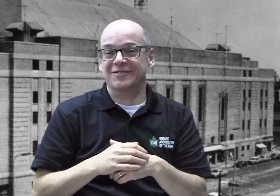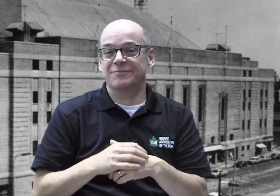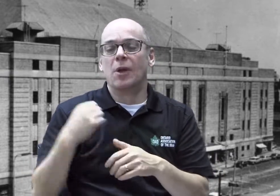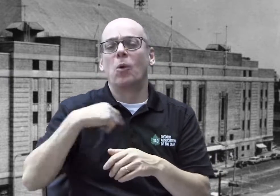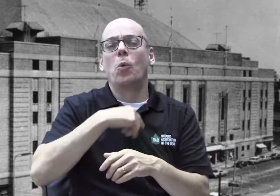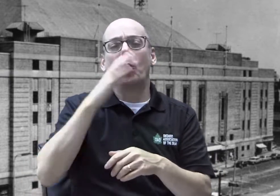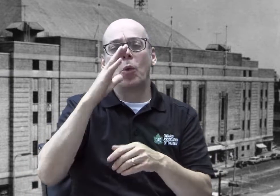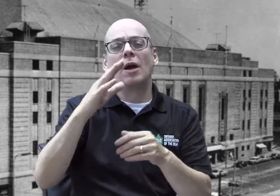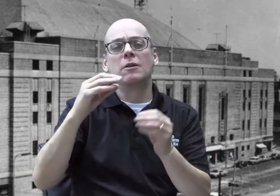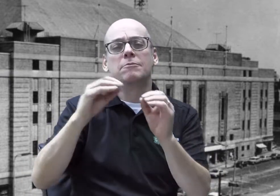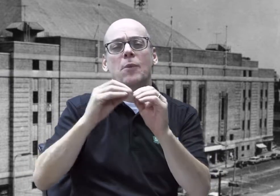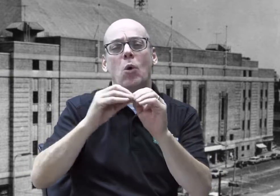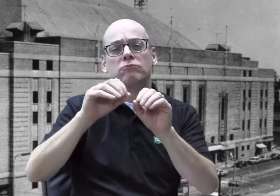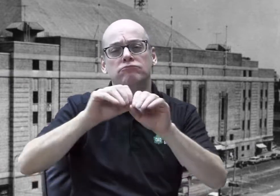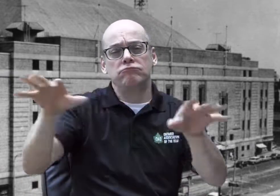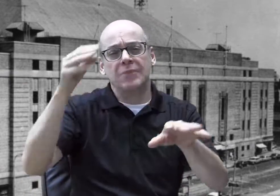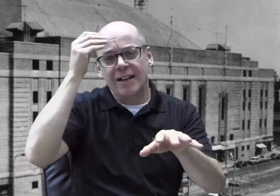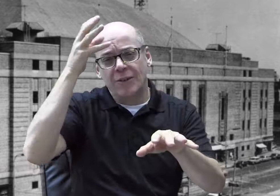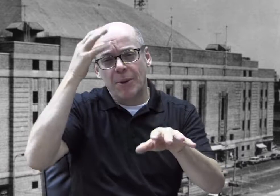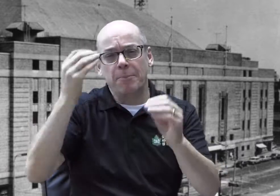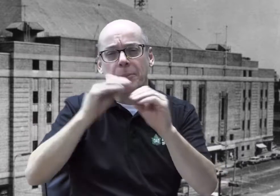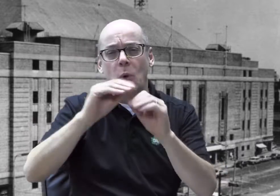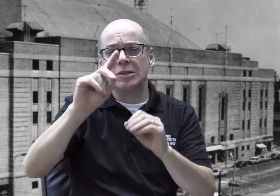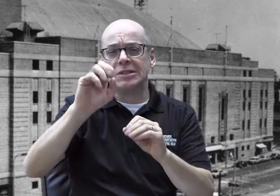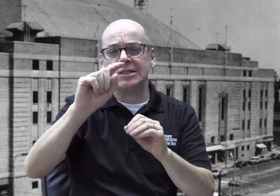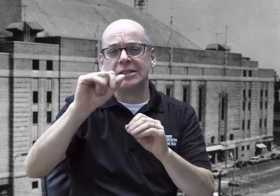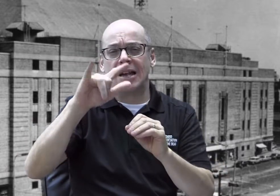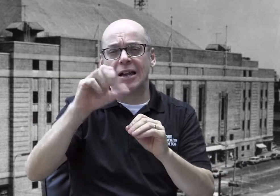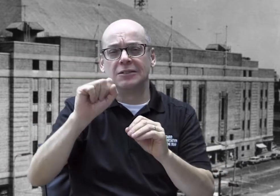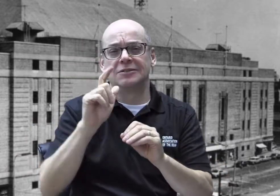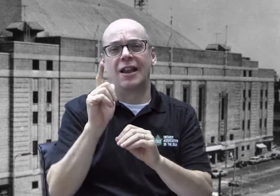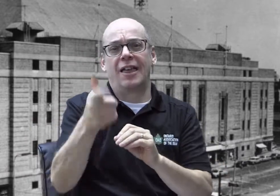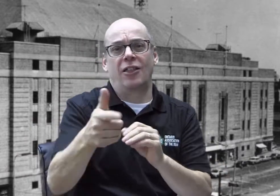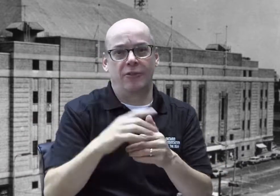Later, we will share more information and details.